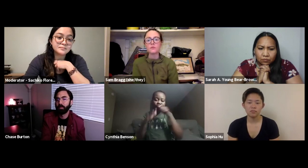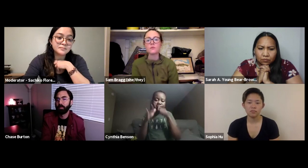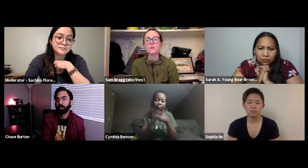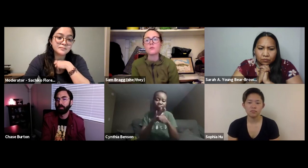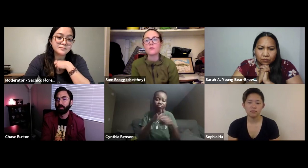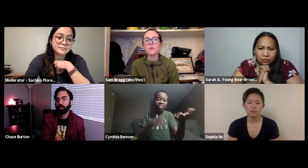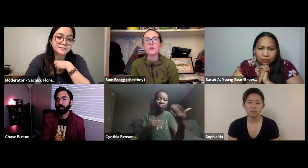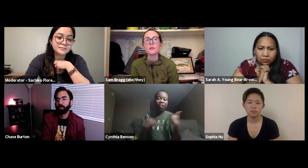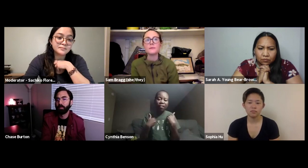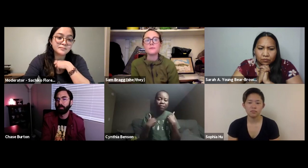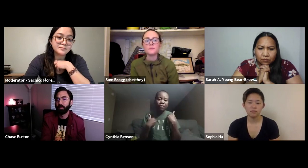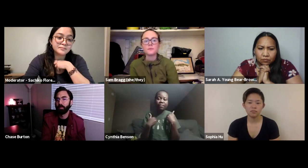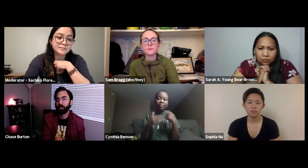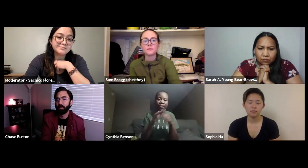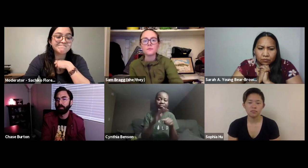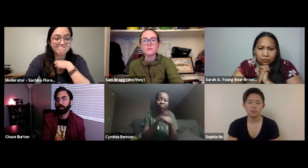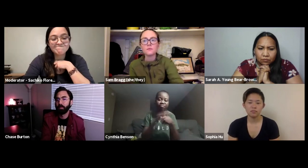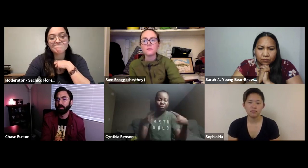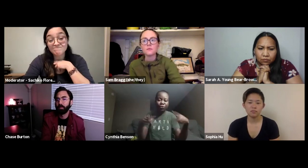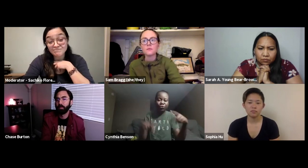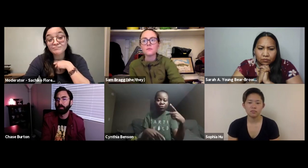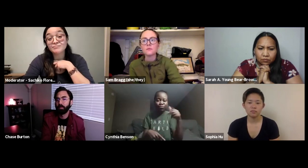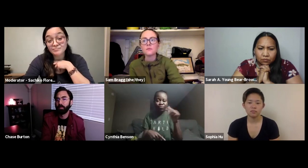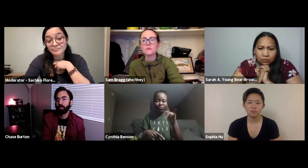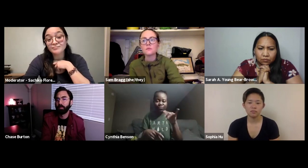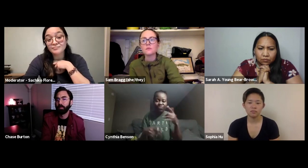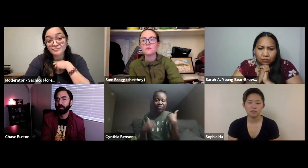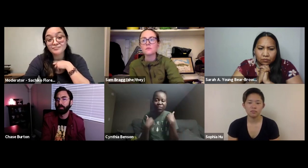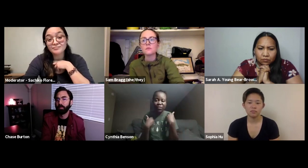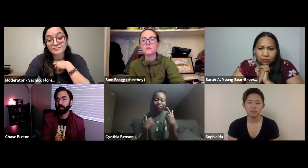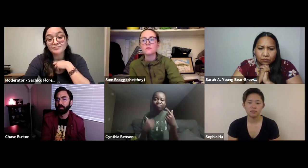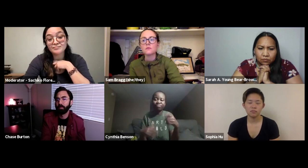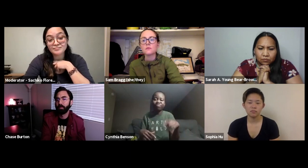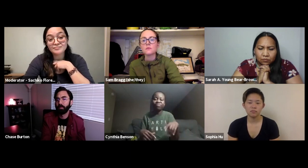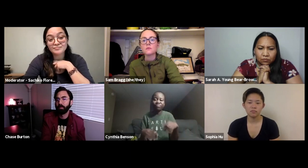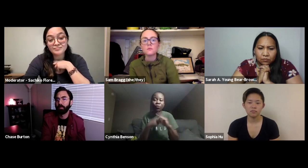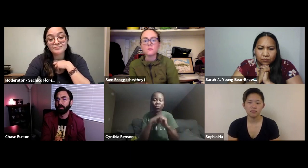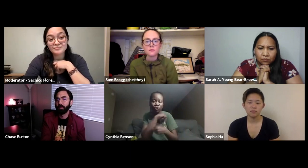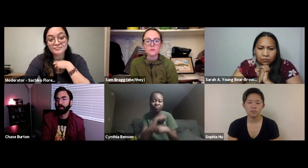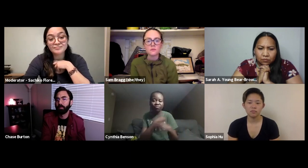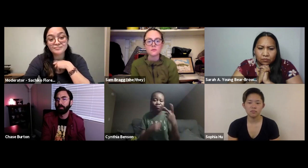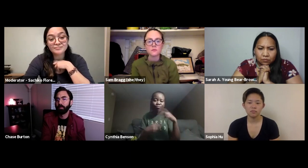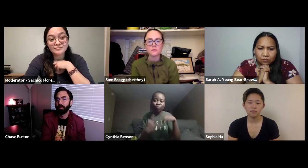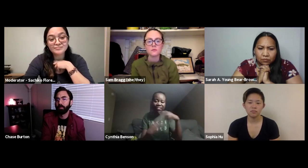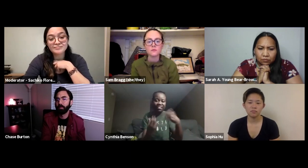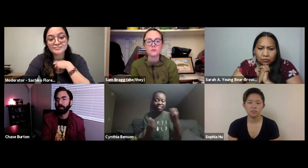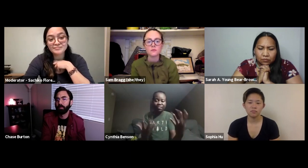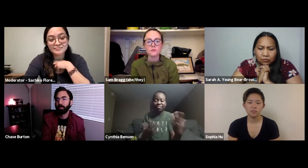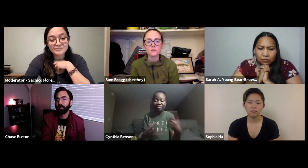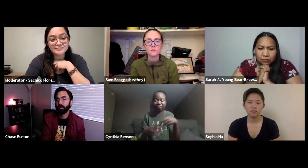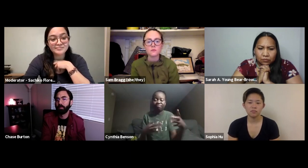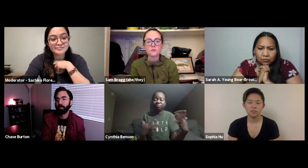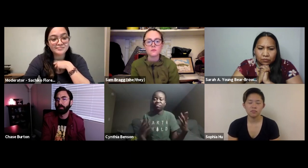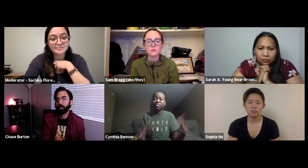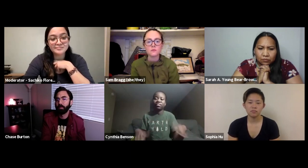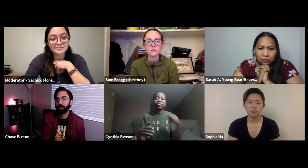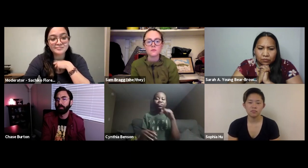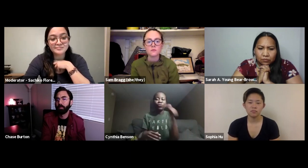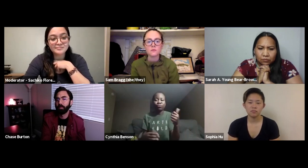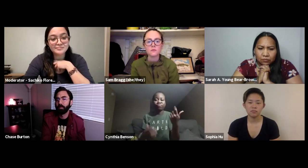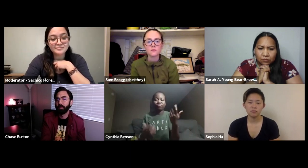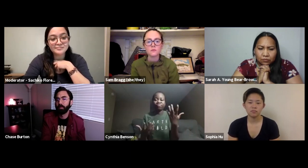cleaned up on our hikes, we discovered more trash in the areas where people frequently